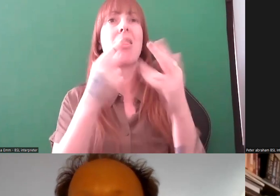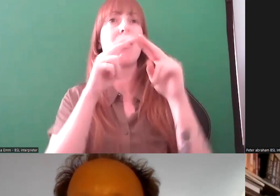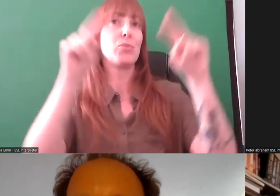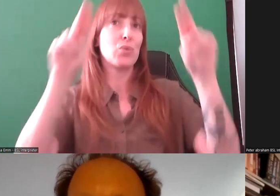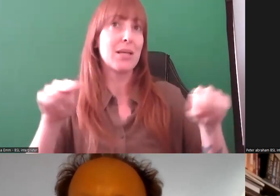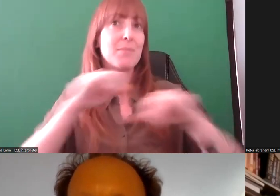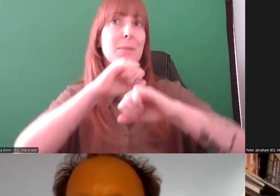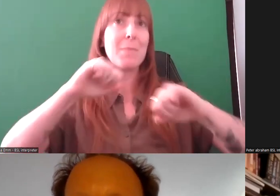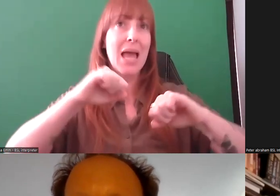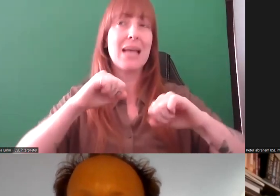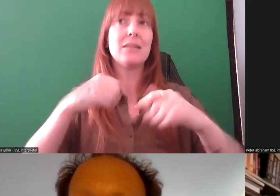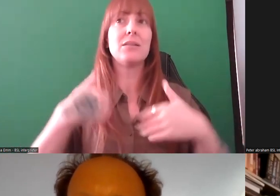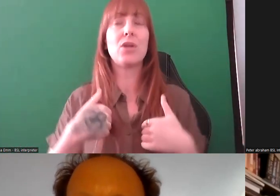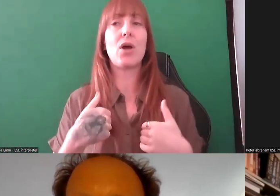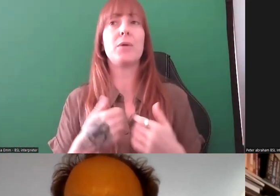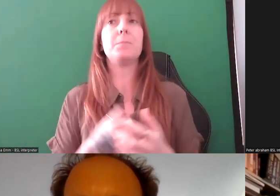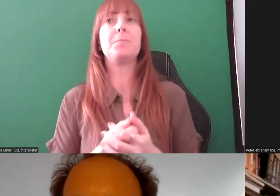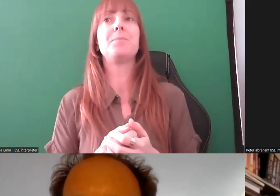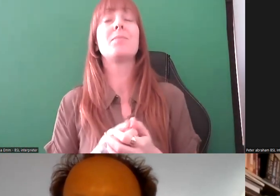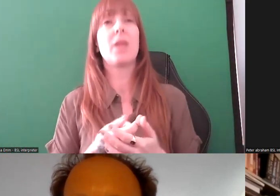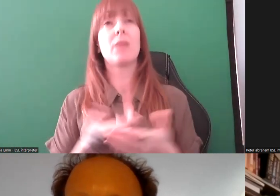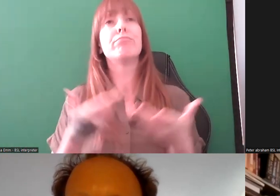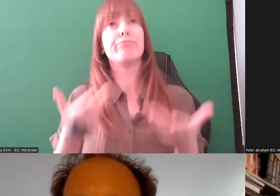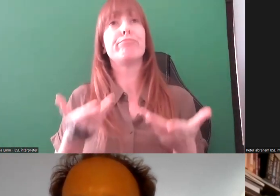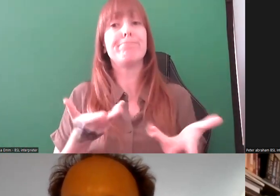although we have had approaches and we are having conversations with organisations,